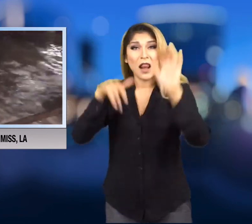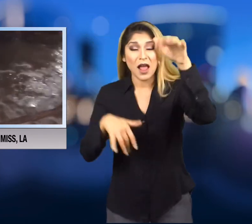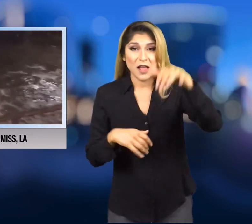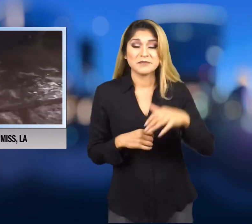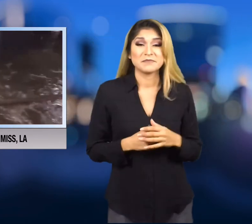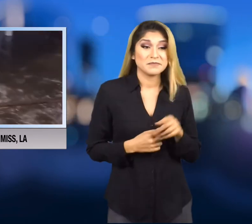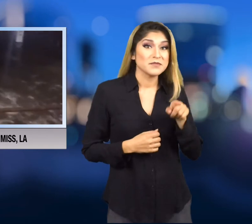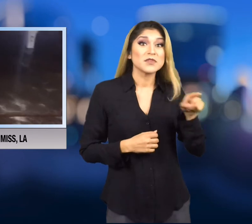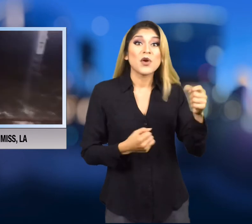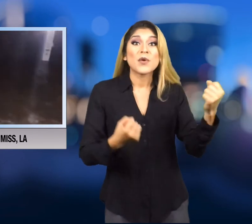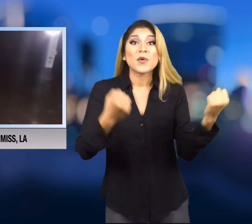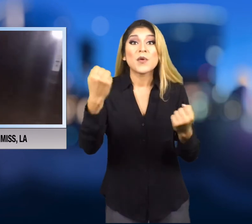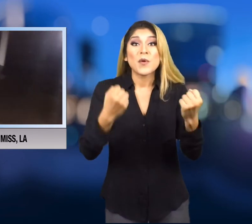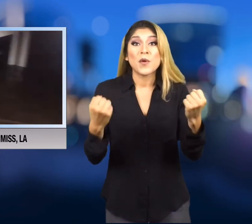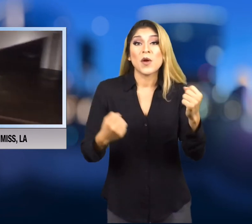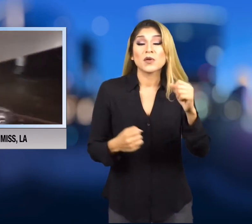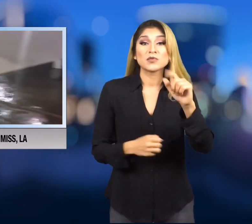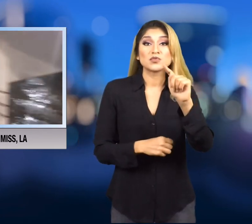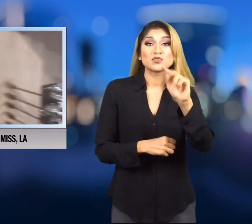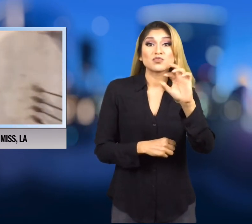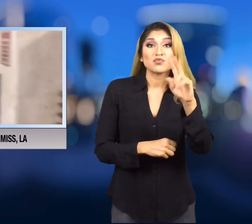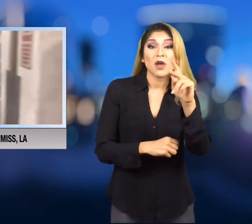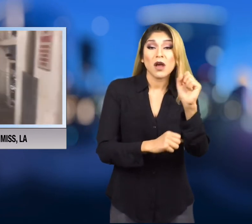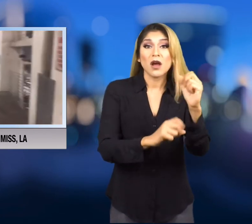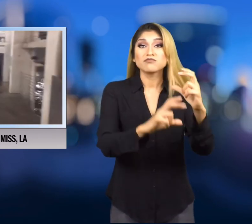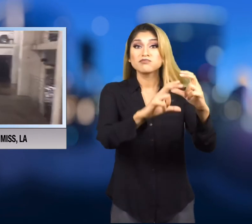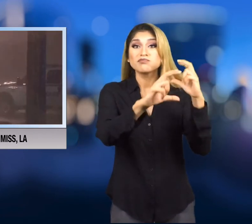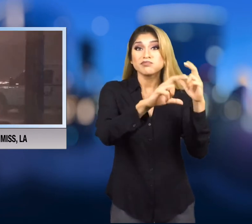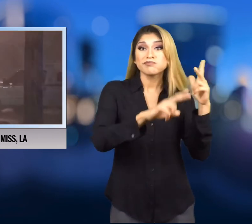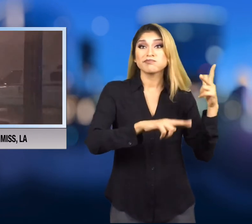A few cars and trucks tried